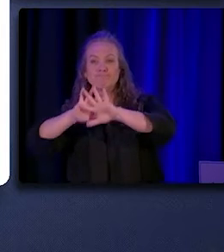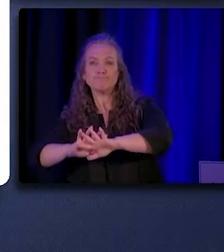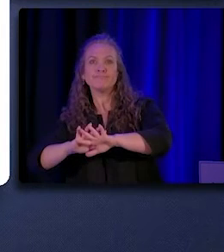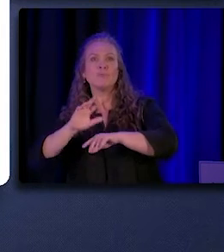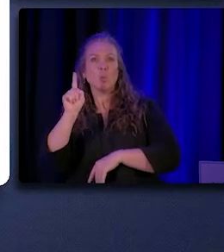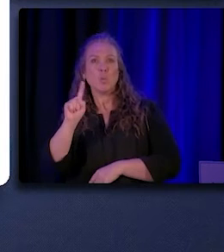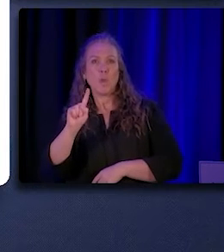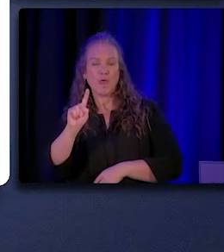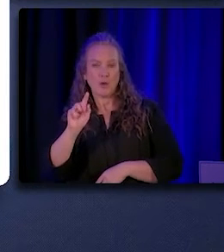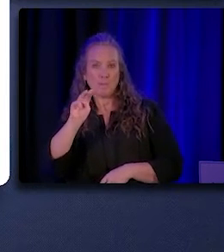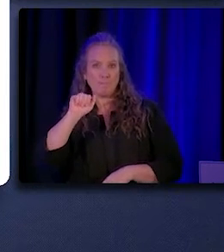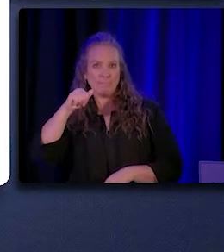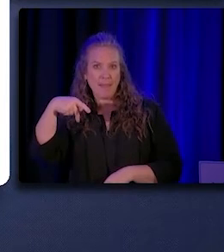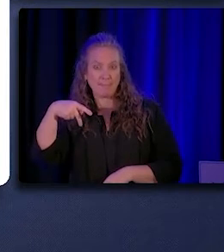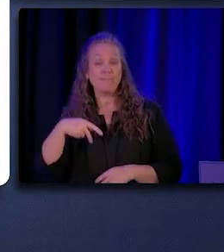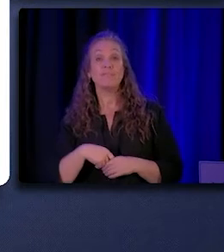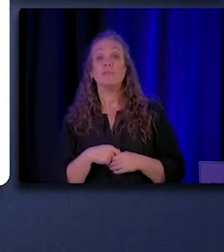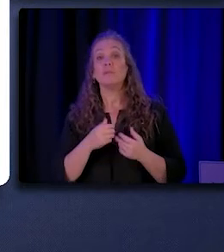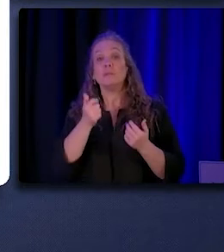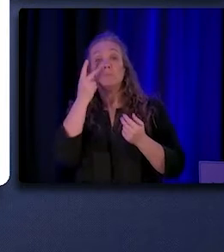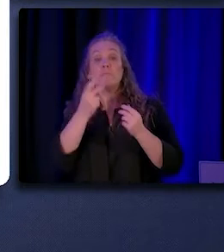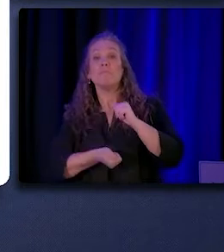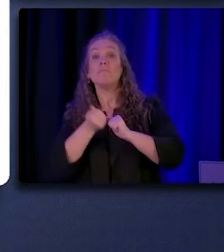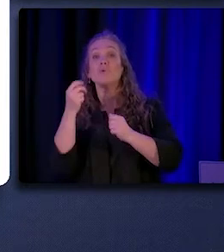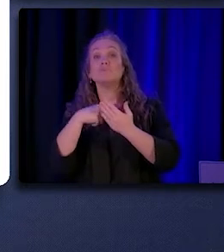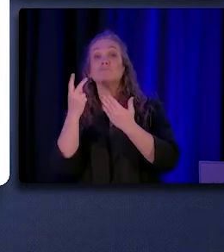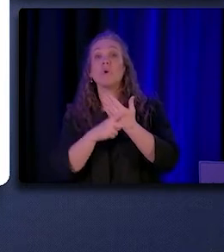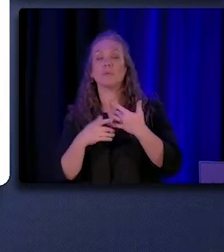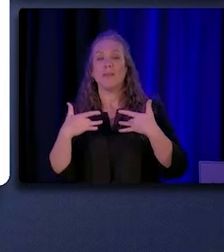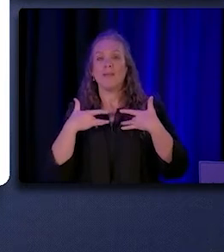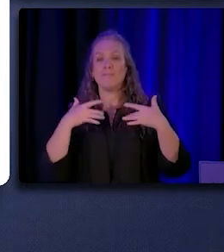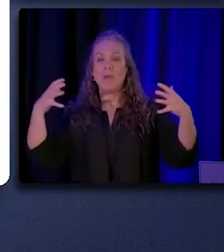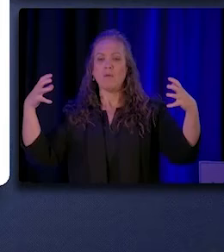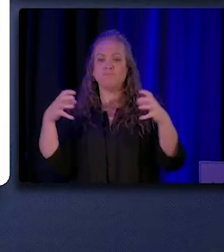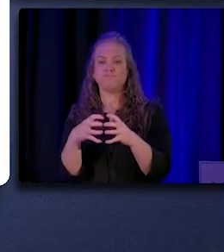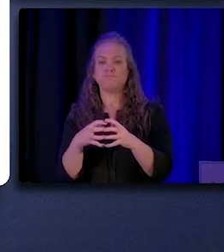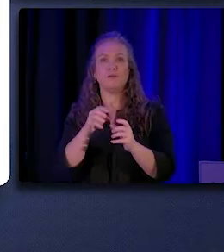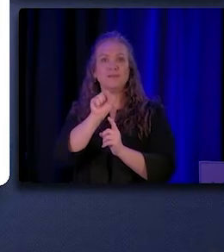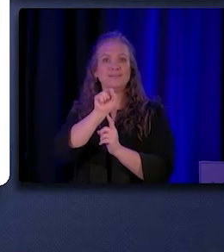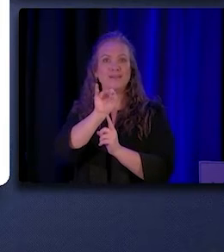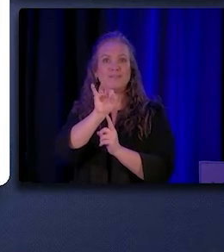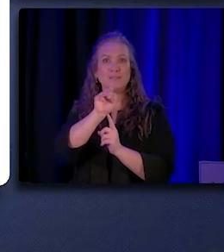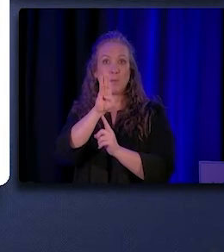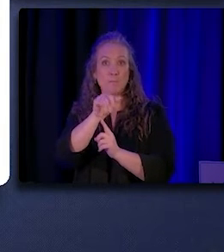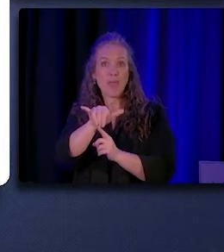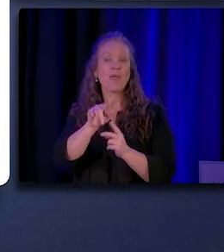and as you can see, most of the programs are concentrated in the San Francisco Bay area or the greater LA area.